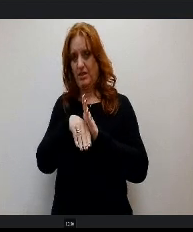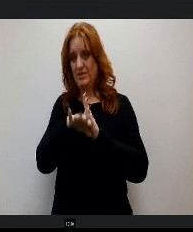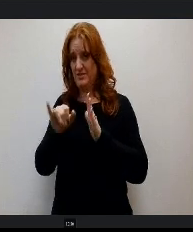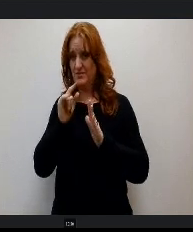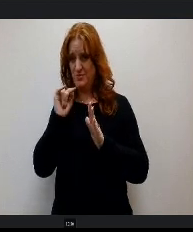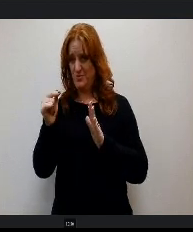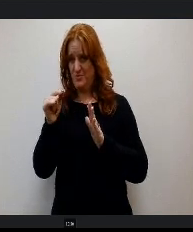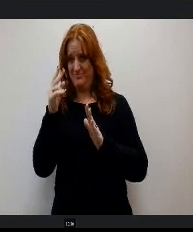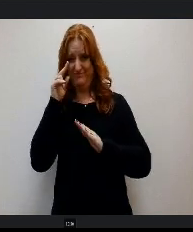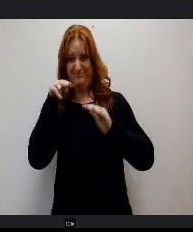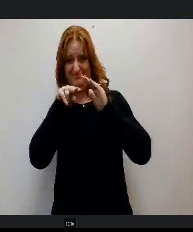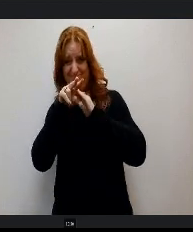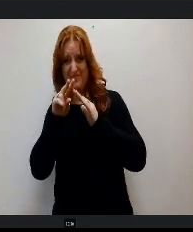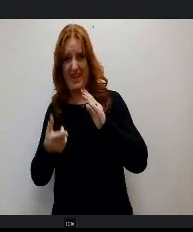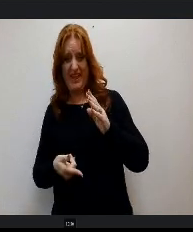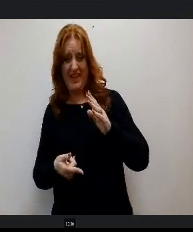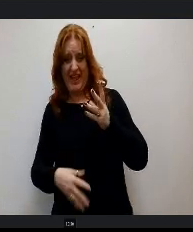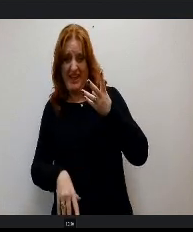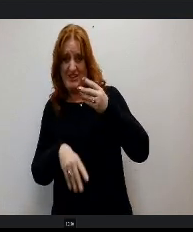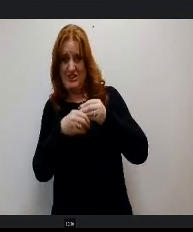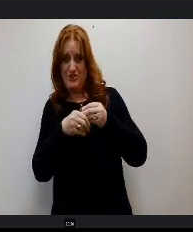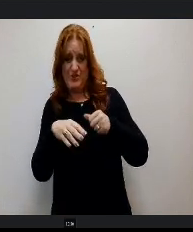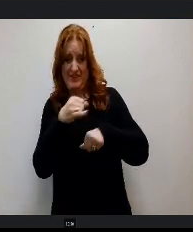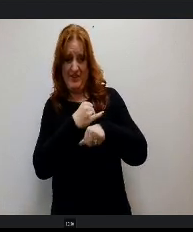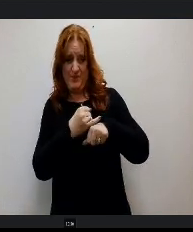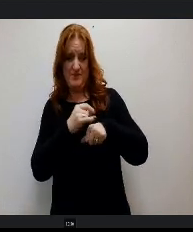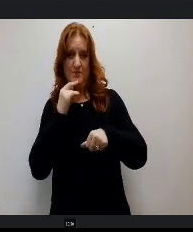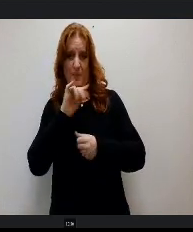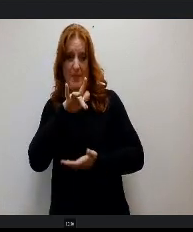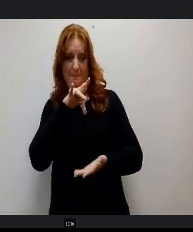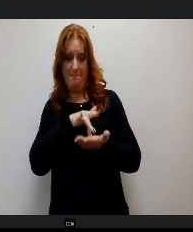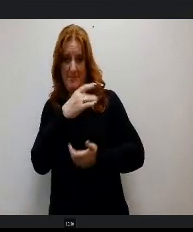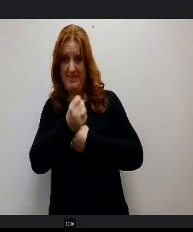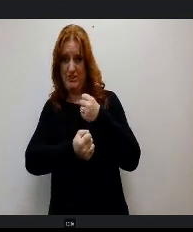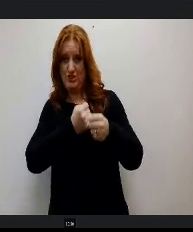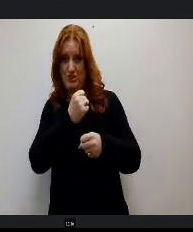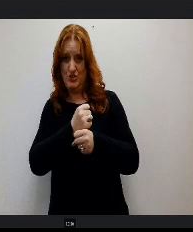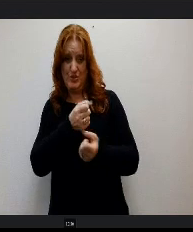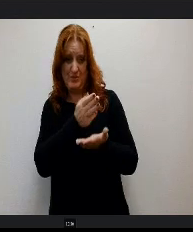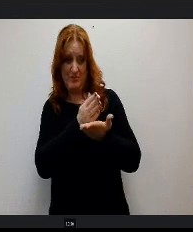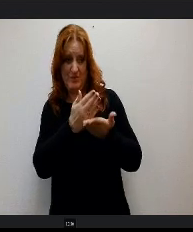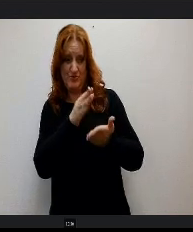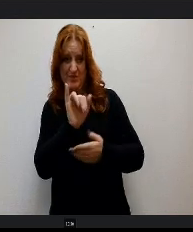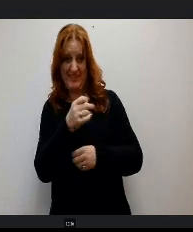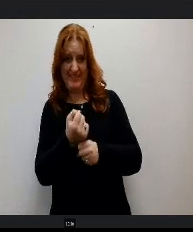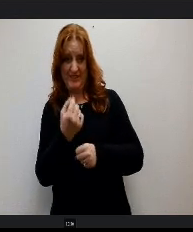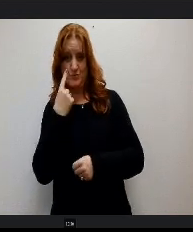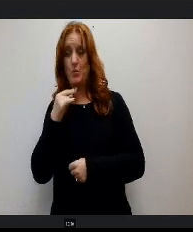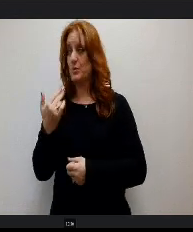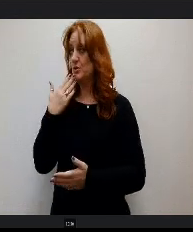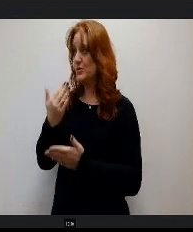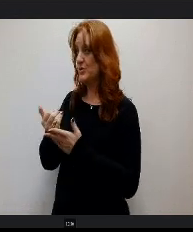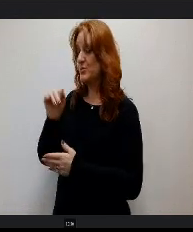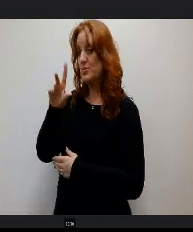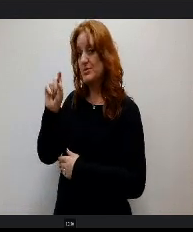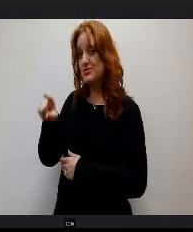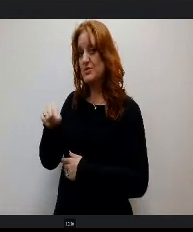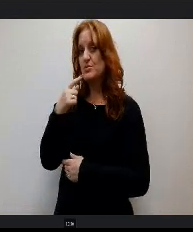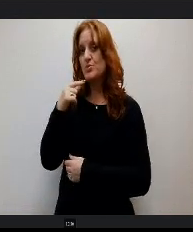investment interest income during the mid year budget like we had this past year? So great question. We use two investments by the way